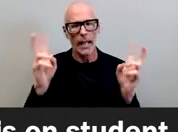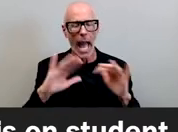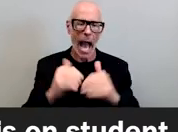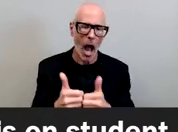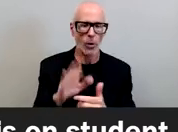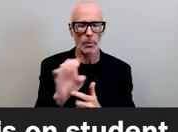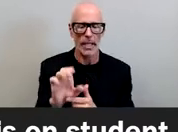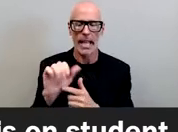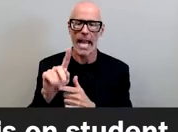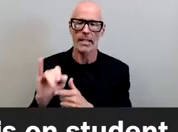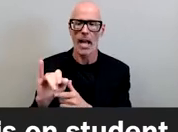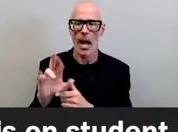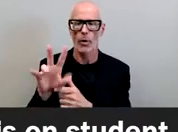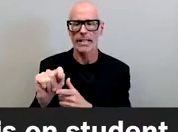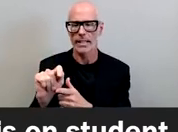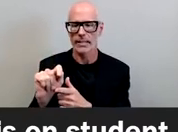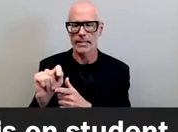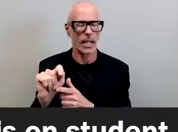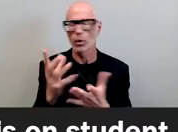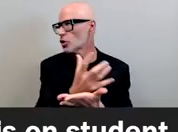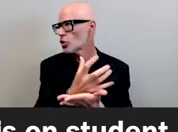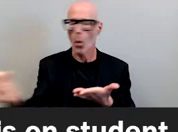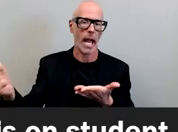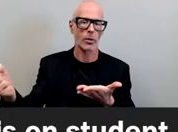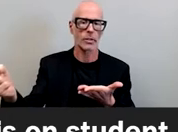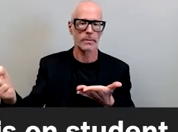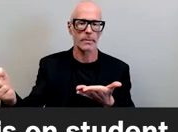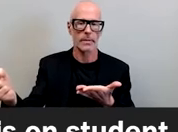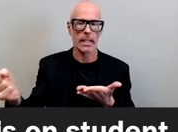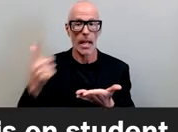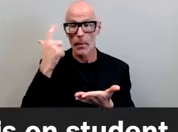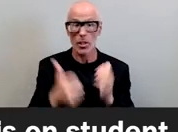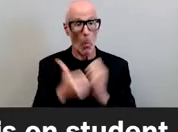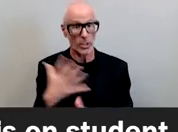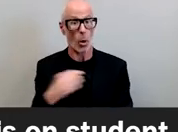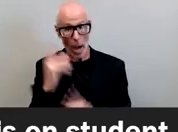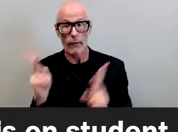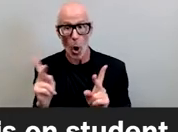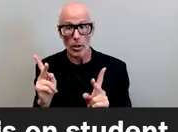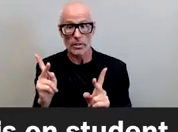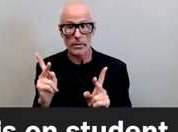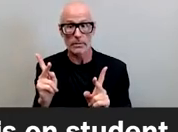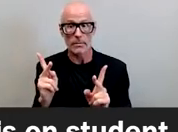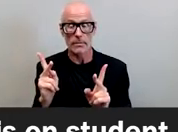it was sold out all across the world because mostly white folks went out in summer 2020